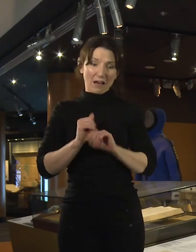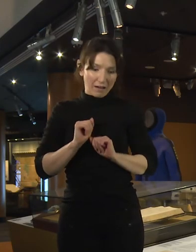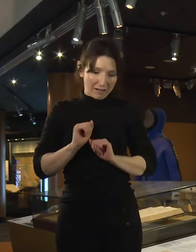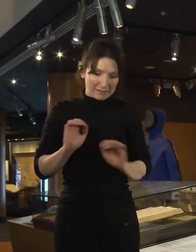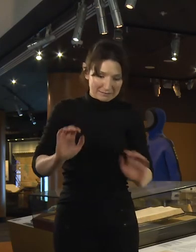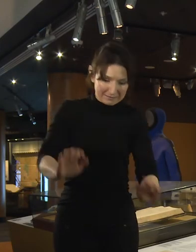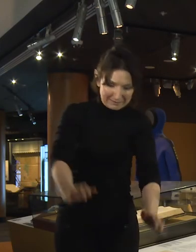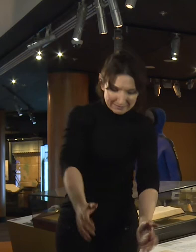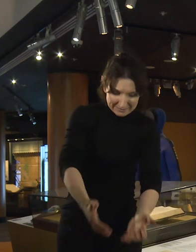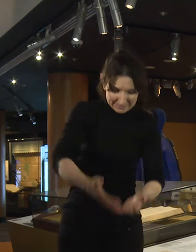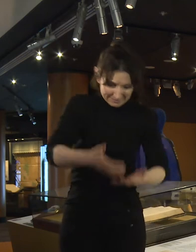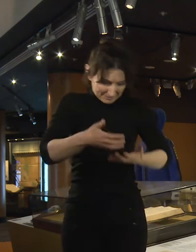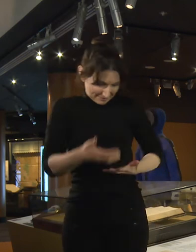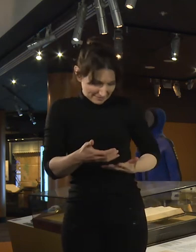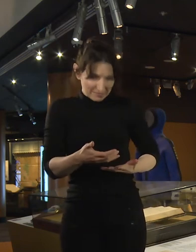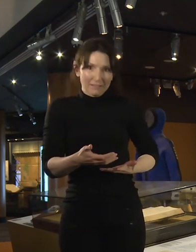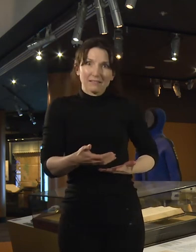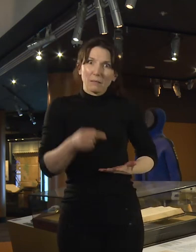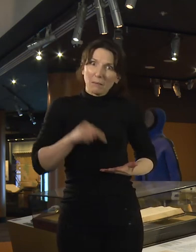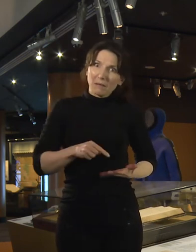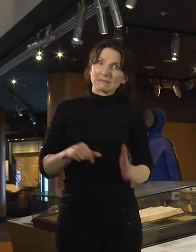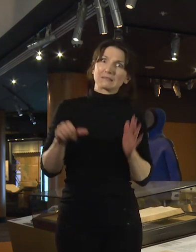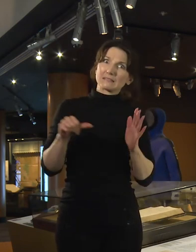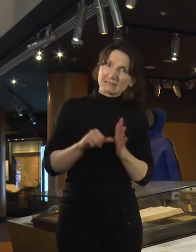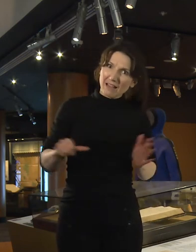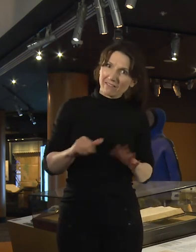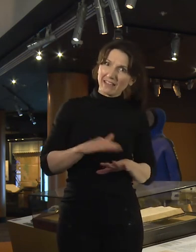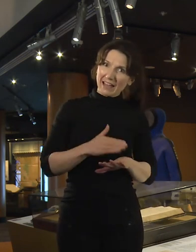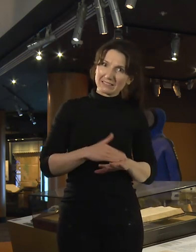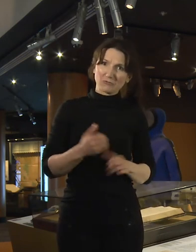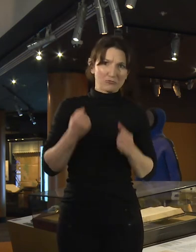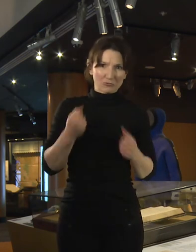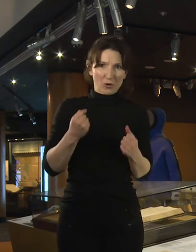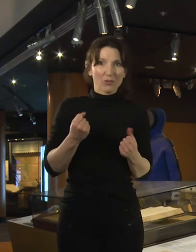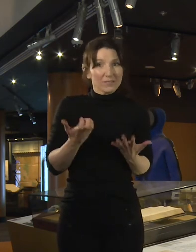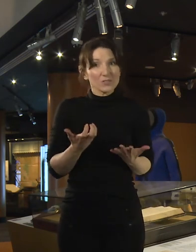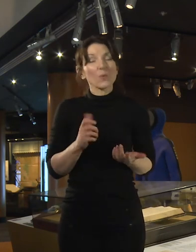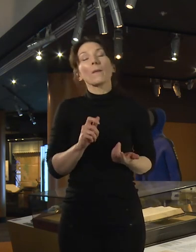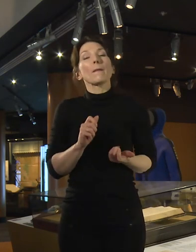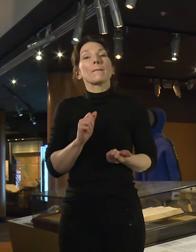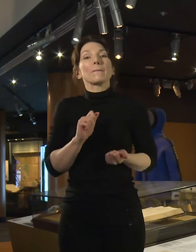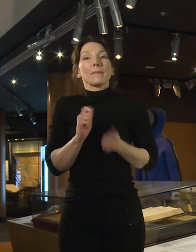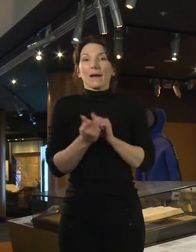of survival skills that sailors love and he became the favourite cat of the crew